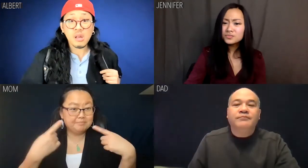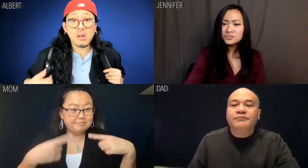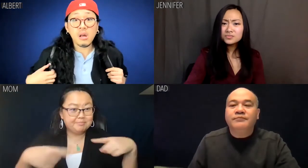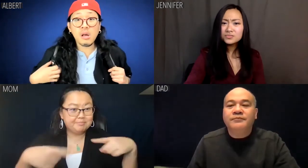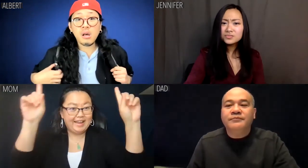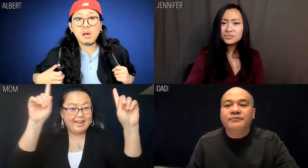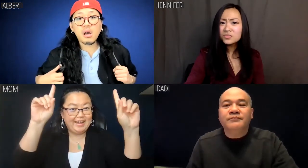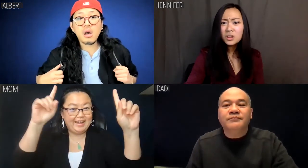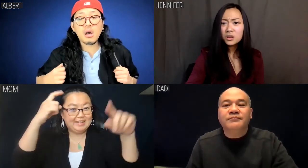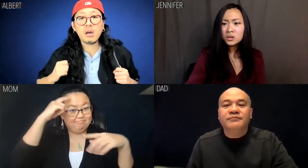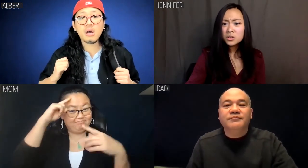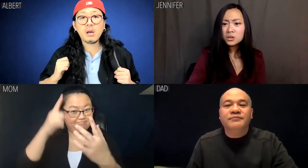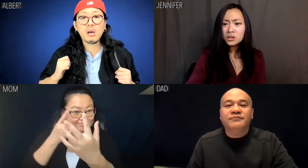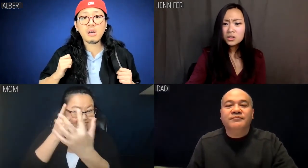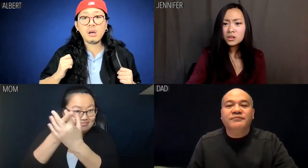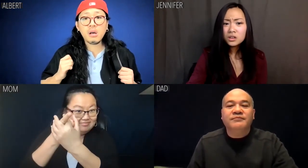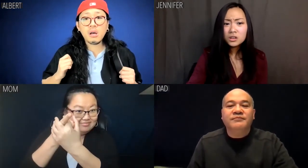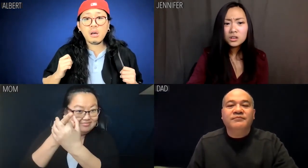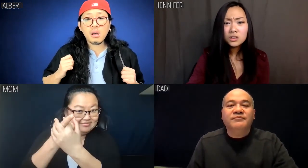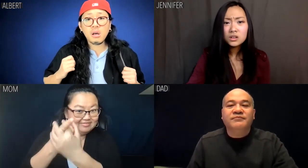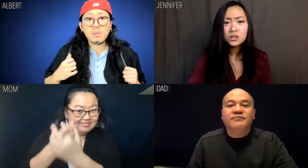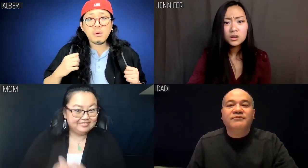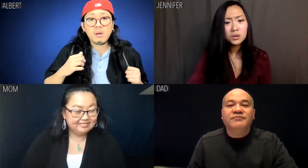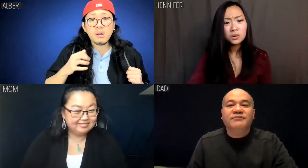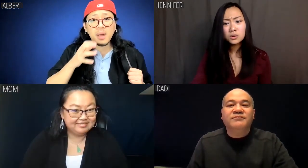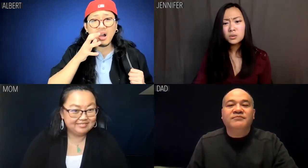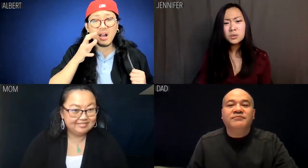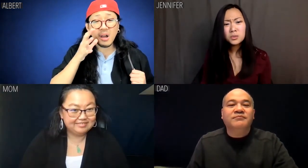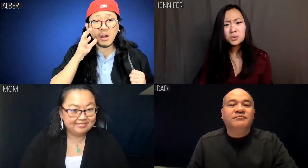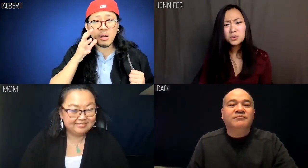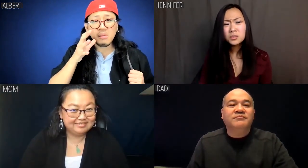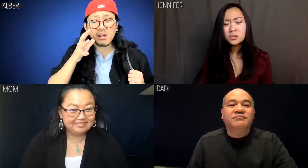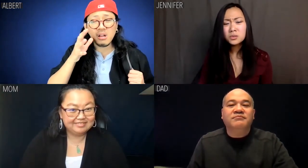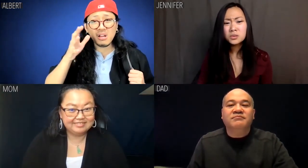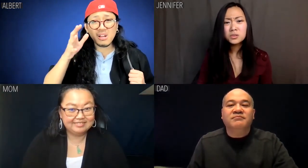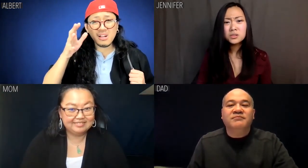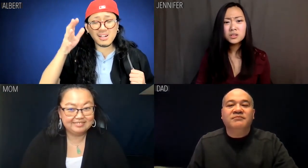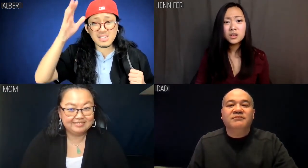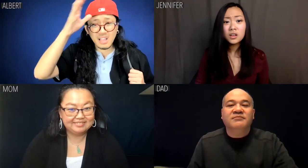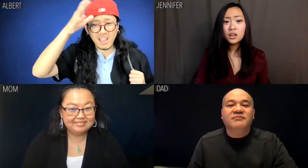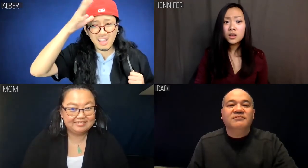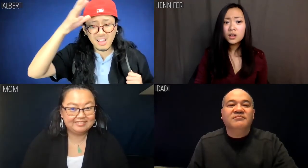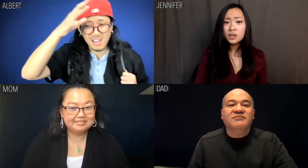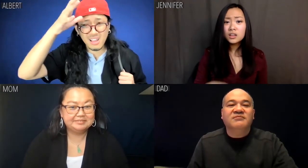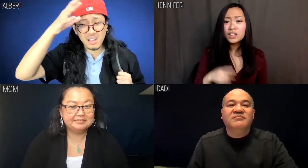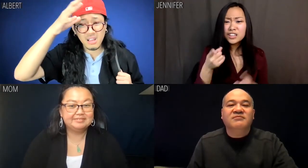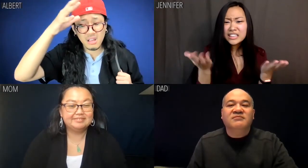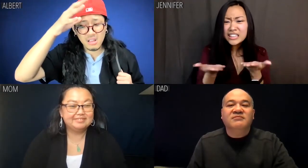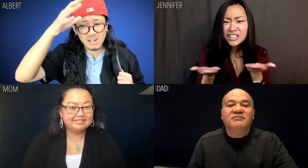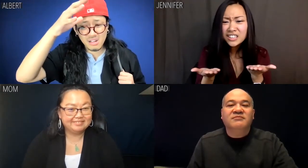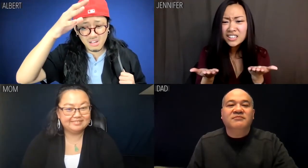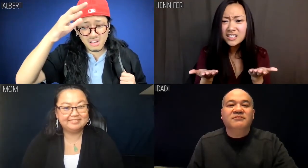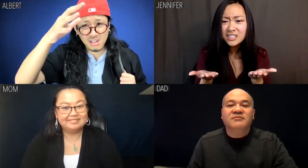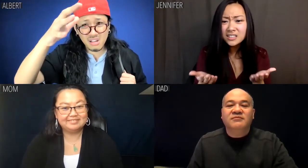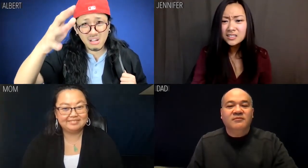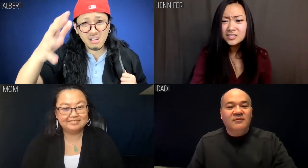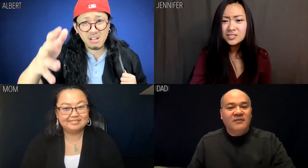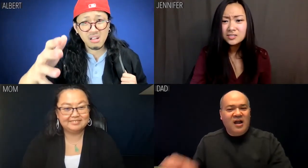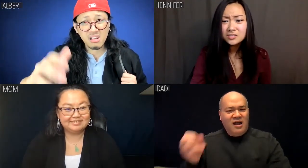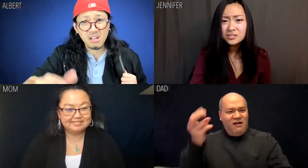Mom: Finally, some sense out of you. Albert: Mom? Dad? Jennifer: You're here?